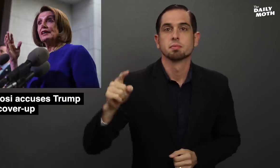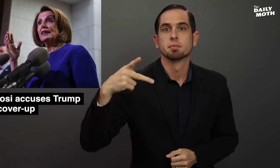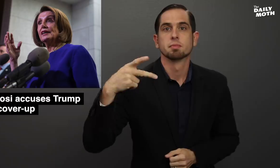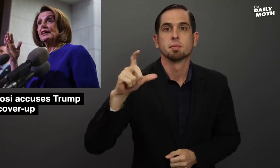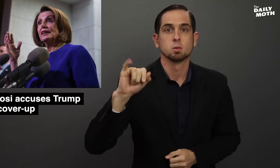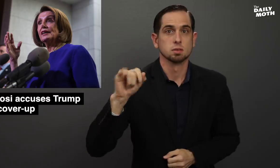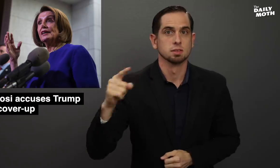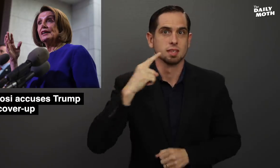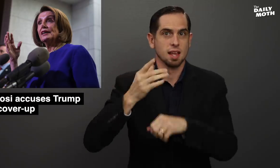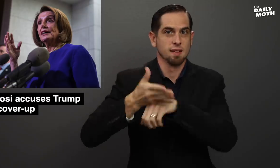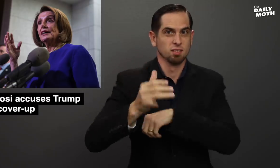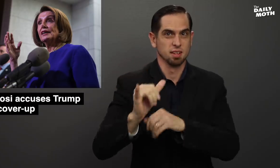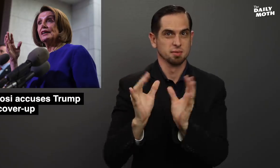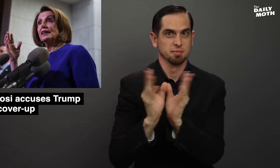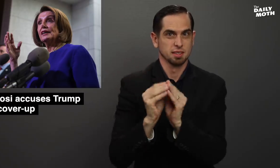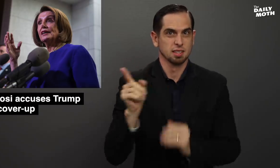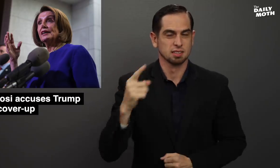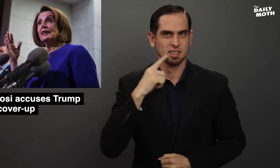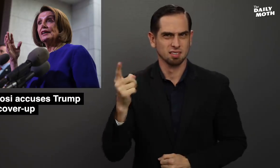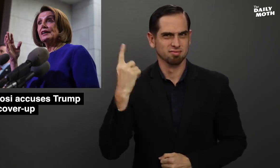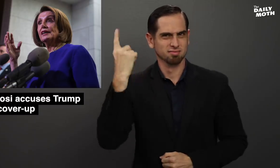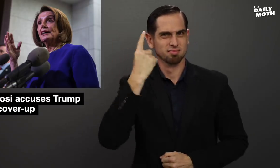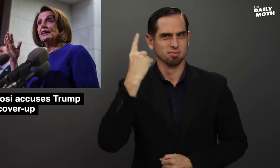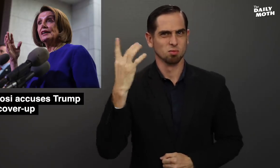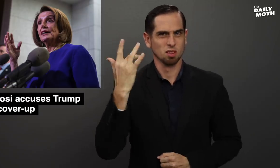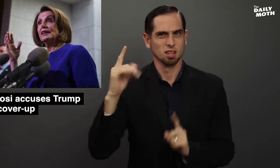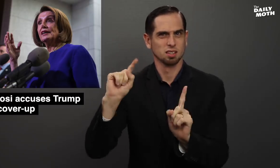Pelosi said after the meeting that she wonders why